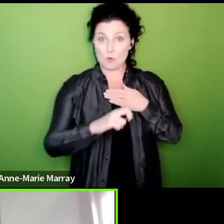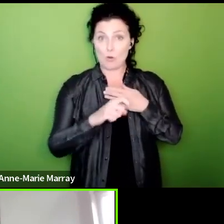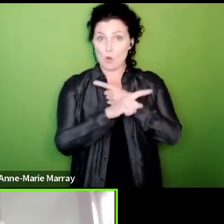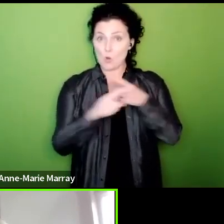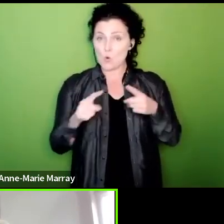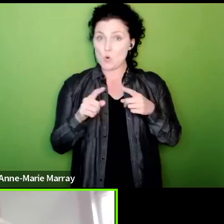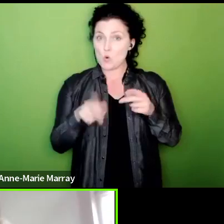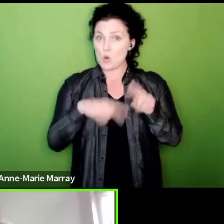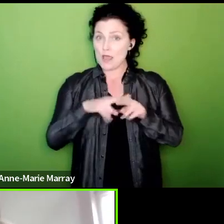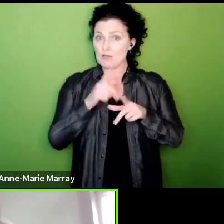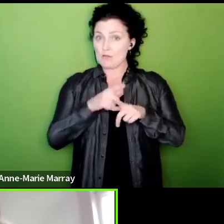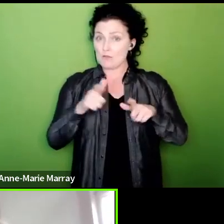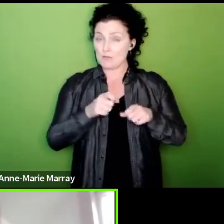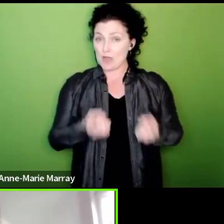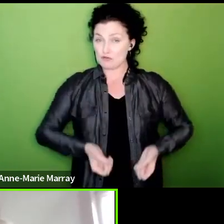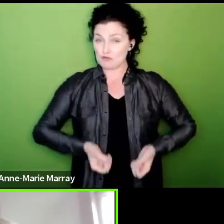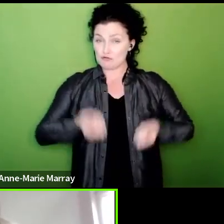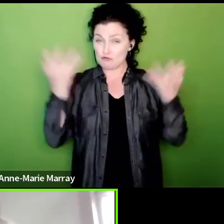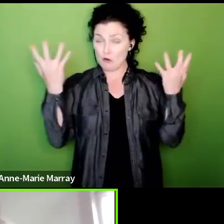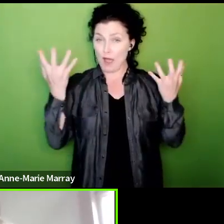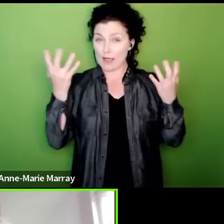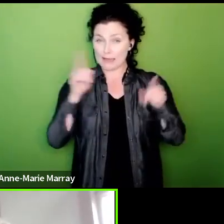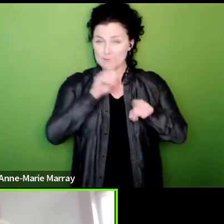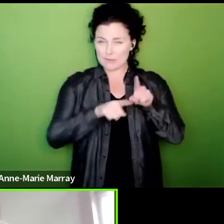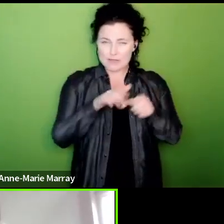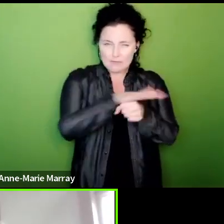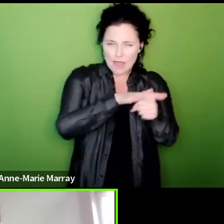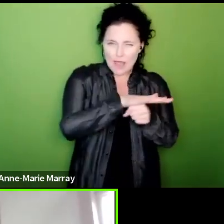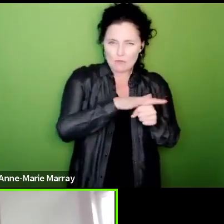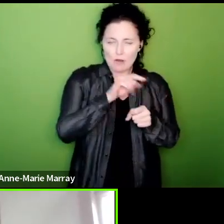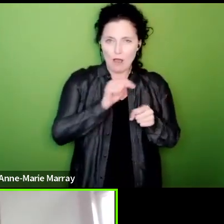to take sustained action in targeted areas at the moment would put massive pressure on the